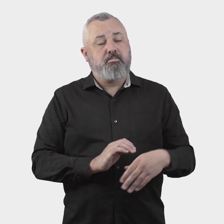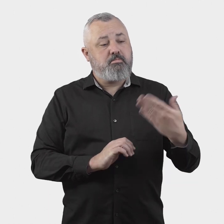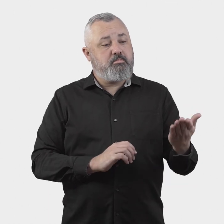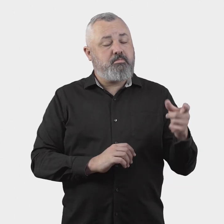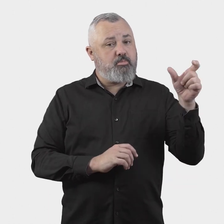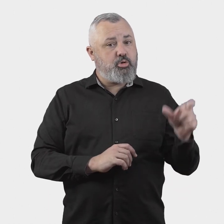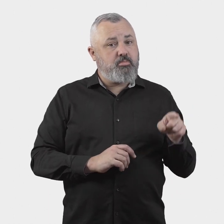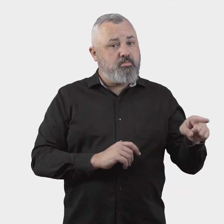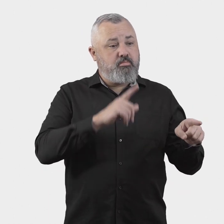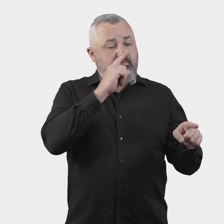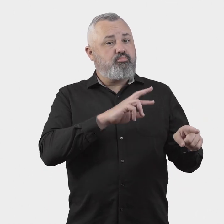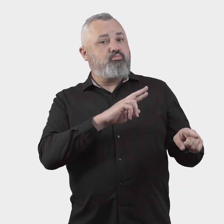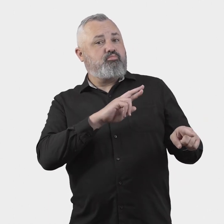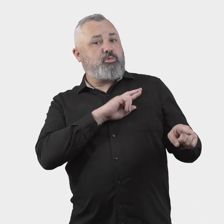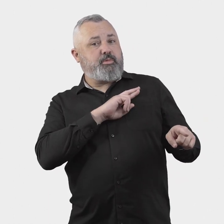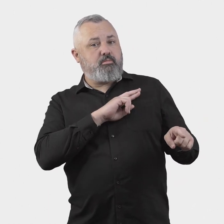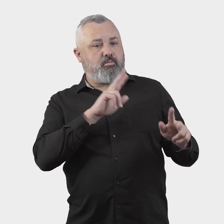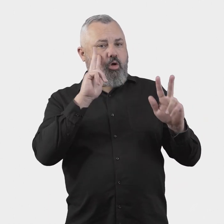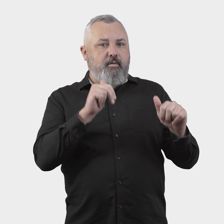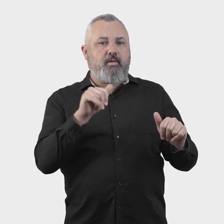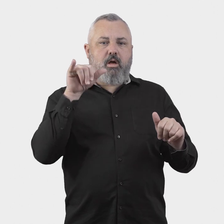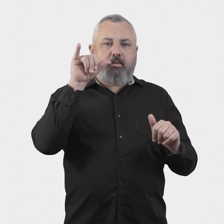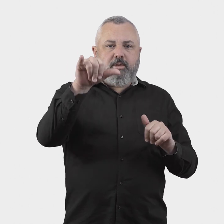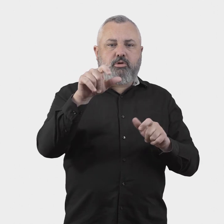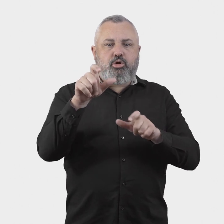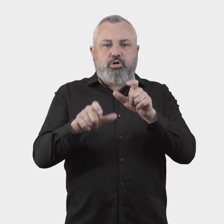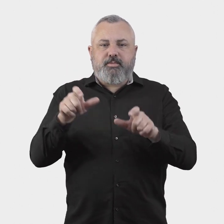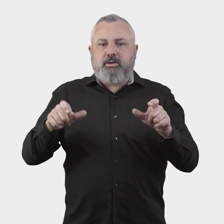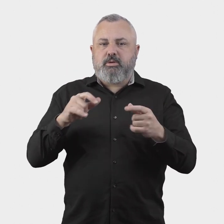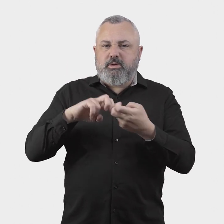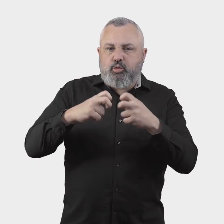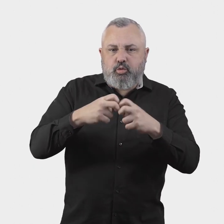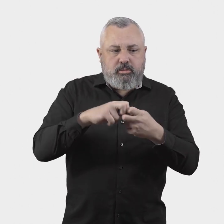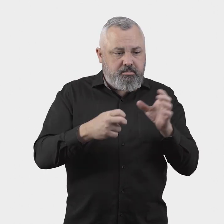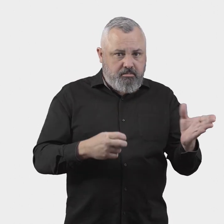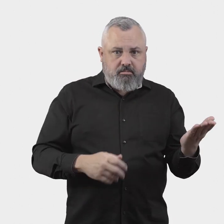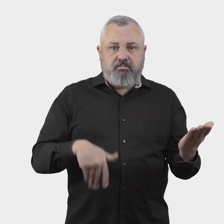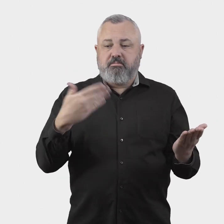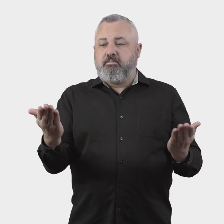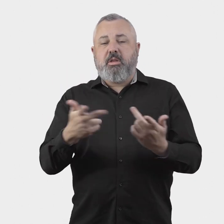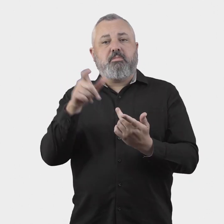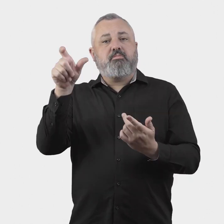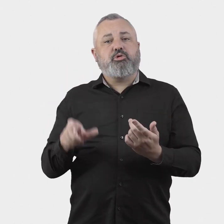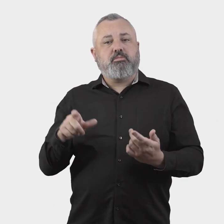ombudspersons within the scheme – one with responsibility for aviation consumer issues, and the other with